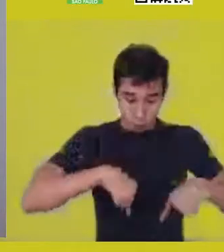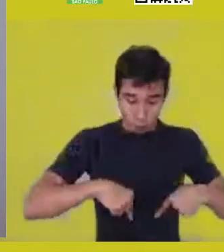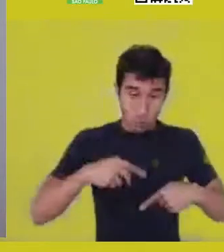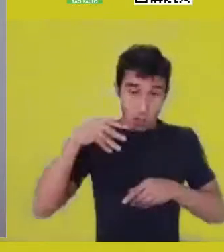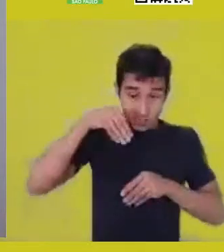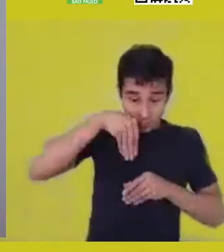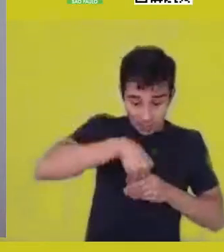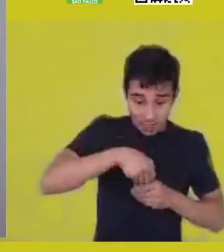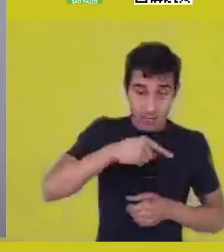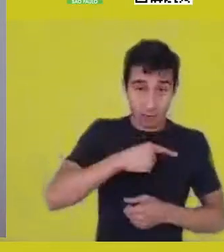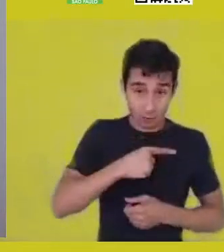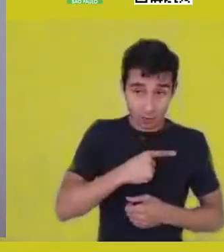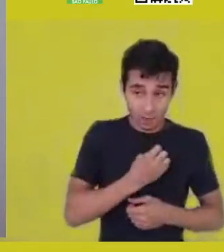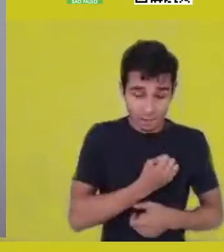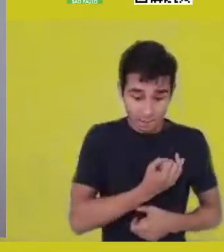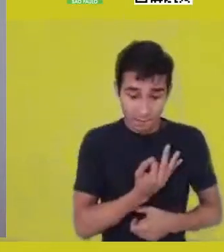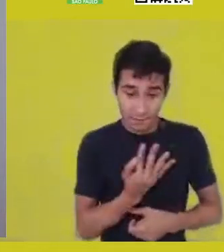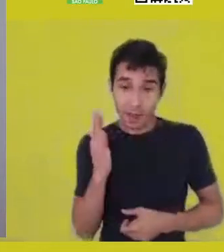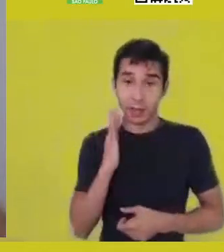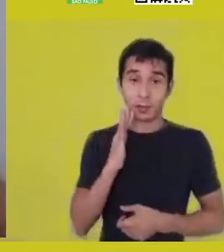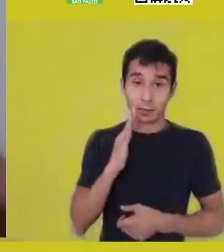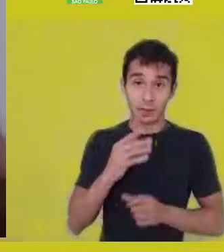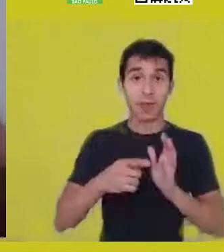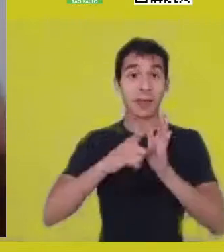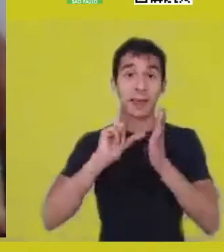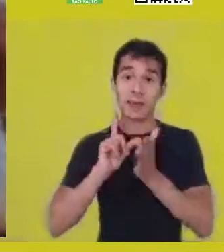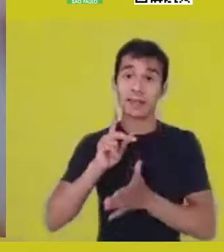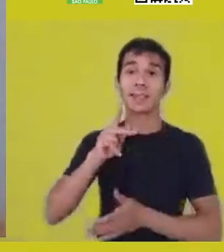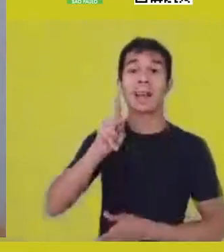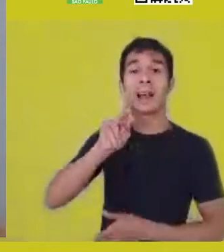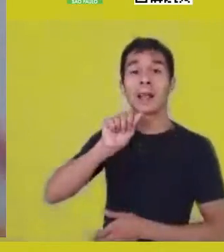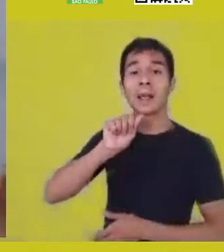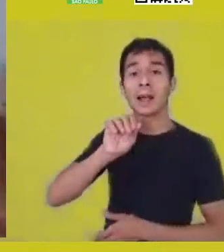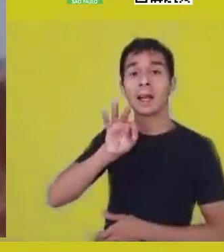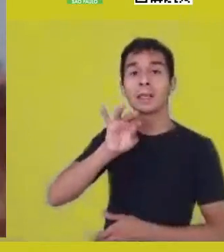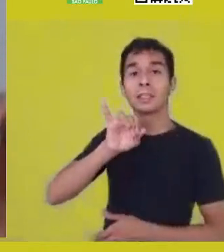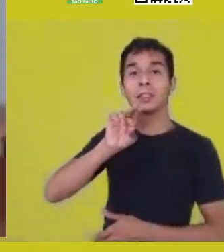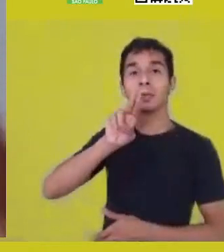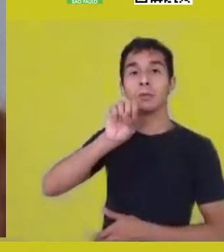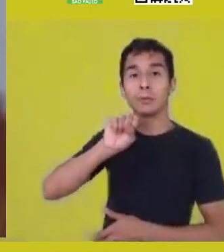Katiúscia mentioned the double. Therefore,